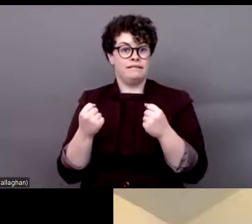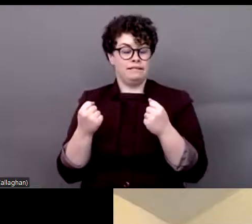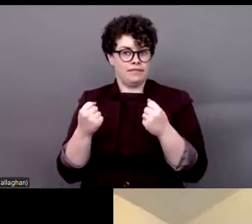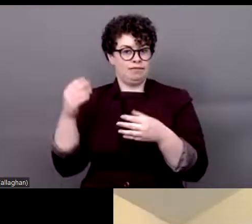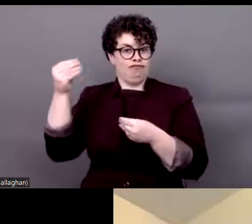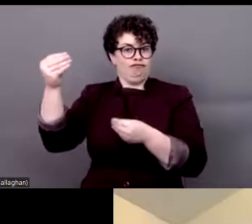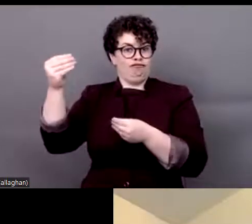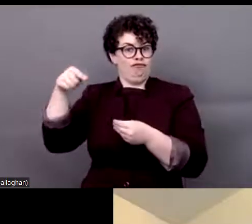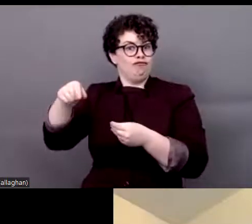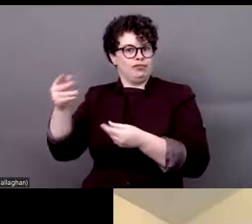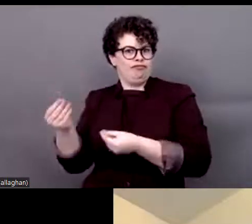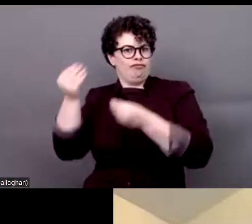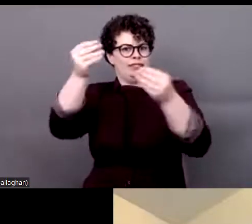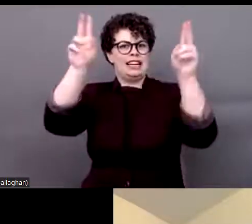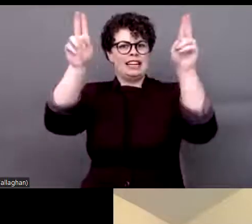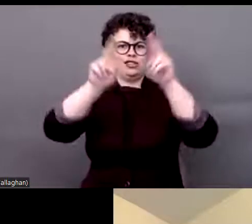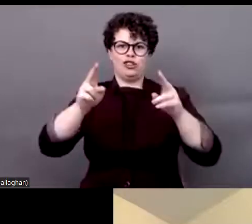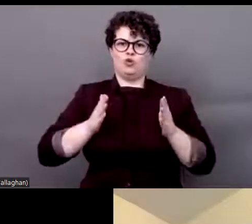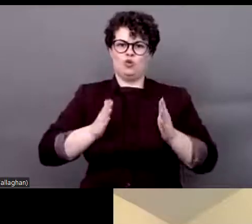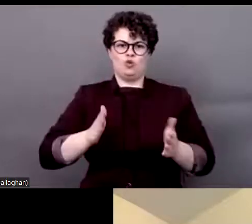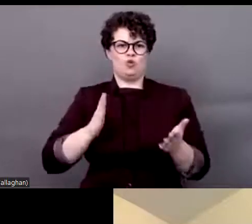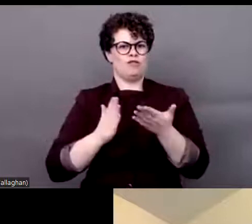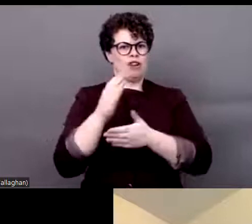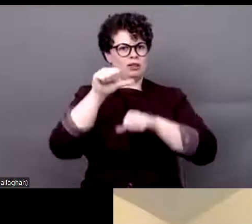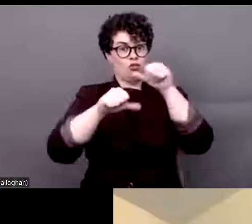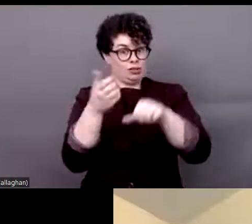in international human